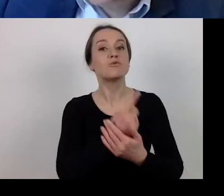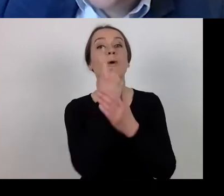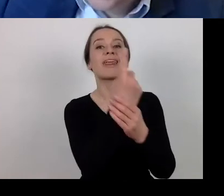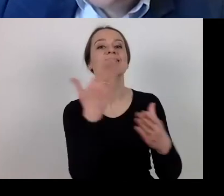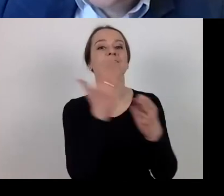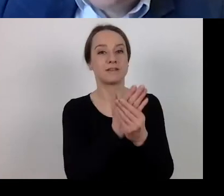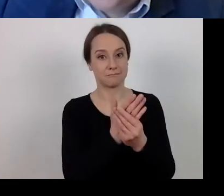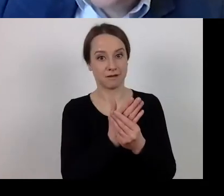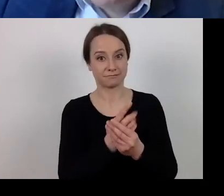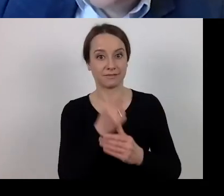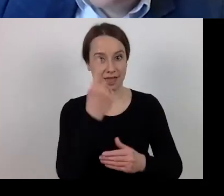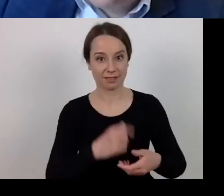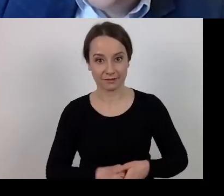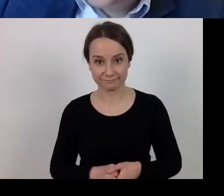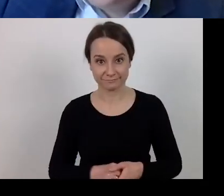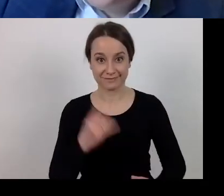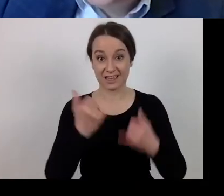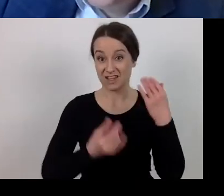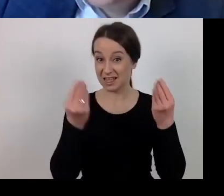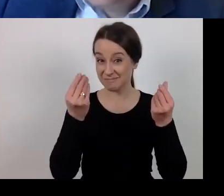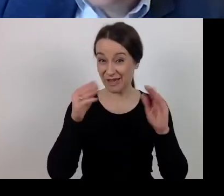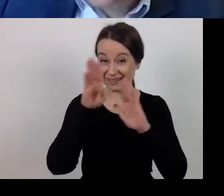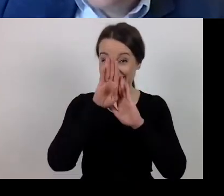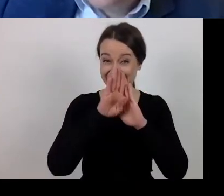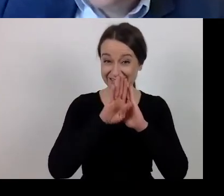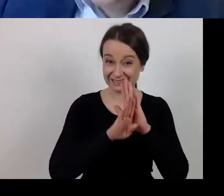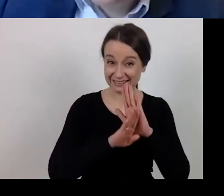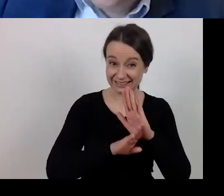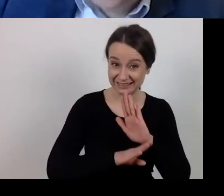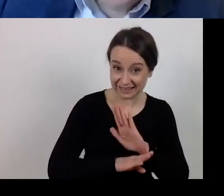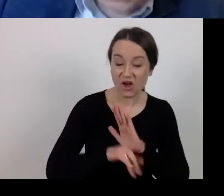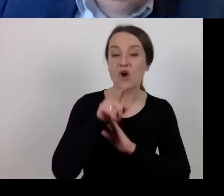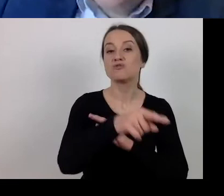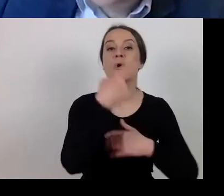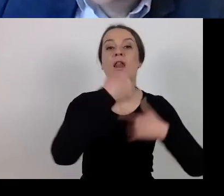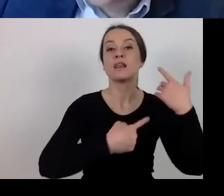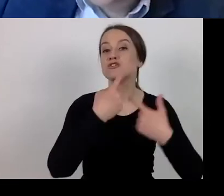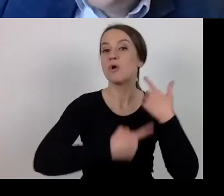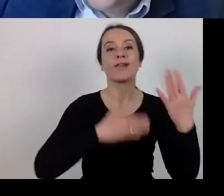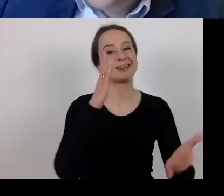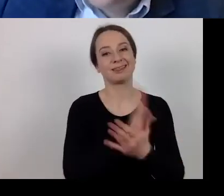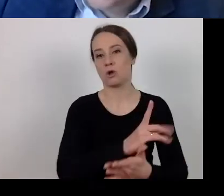The drop in turnover is calculated for this company alone